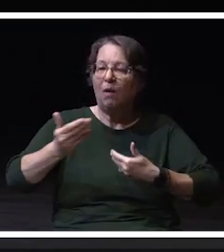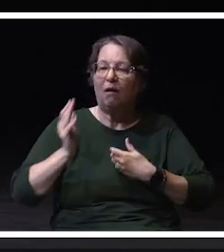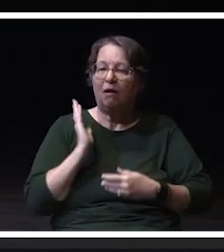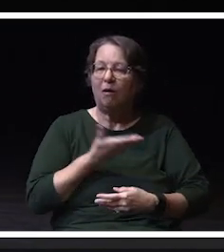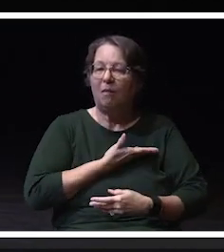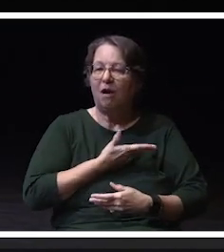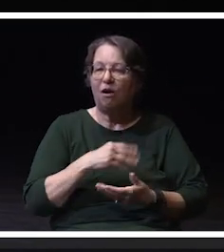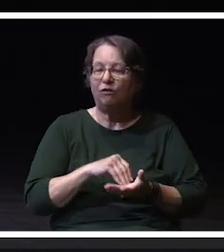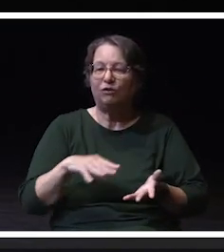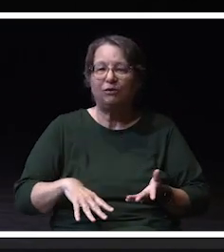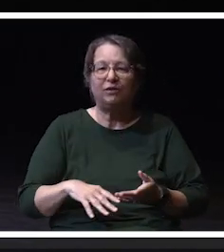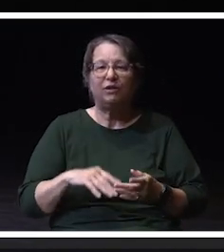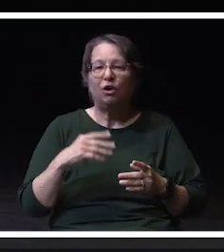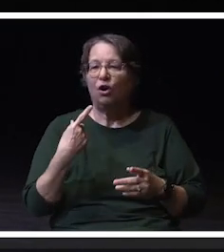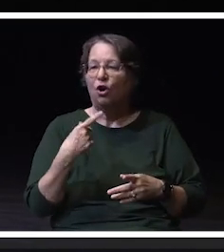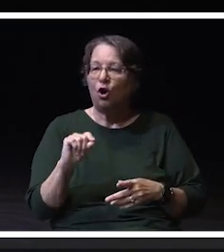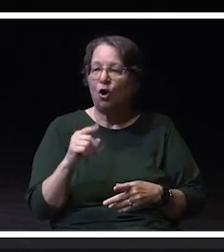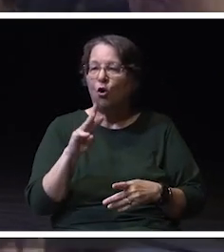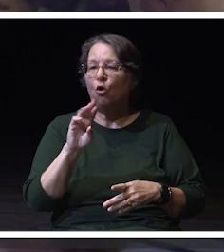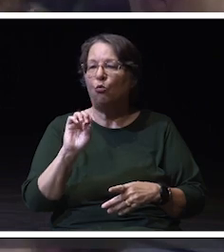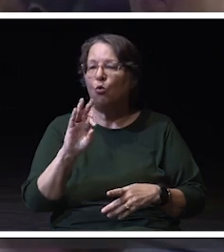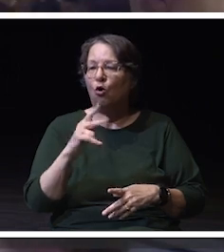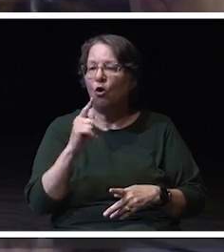Go Warhawks!